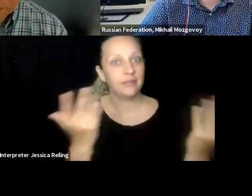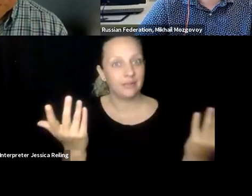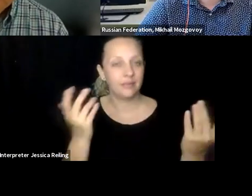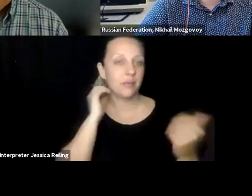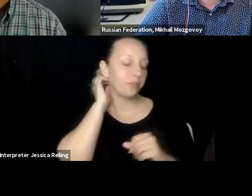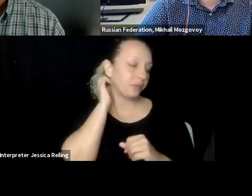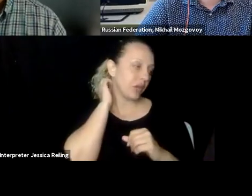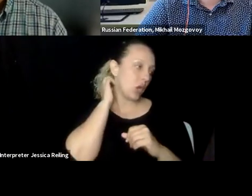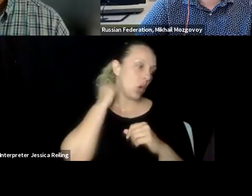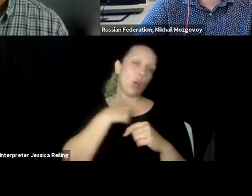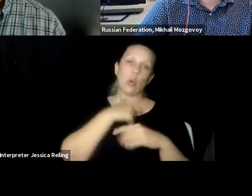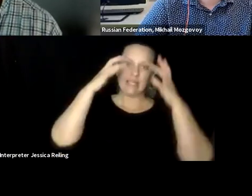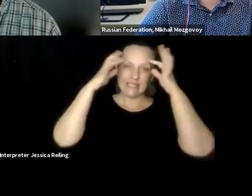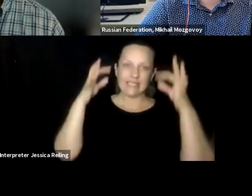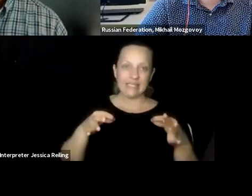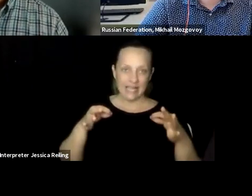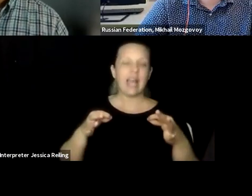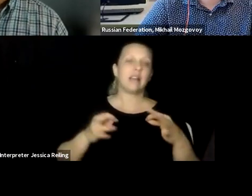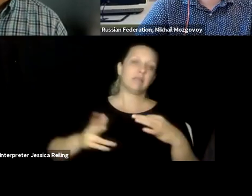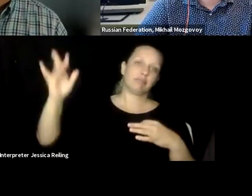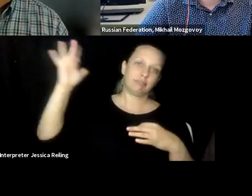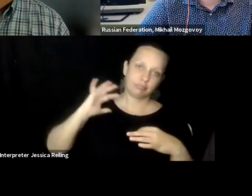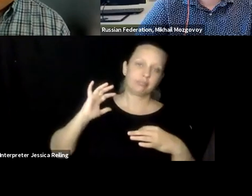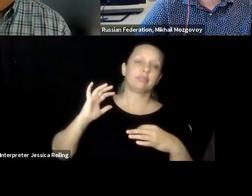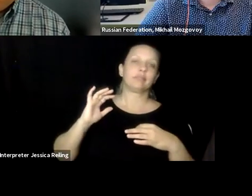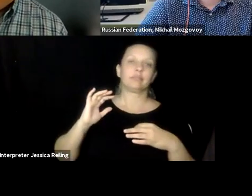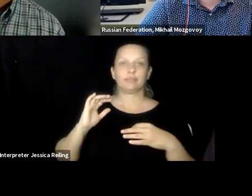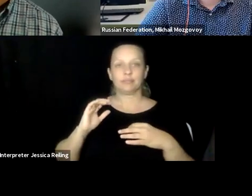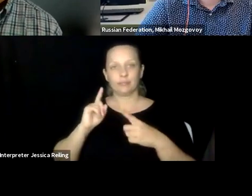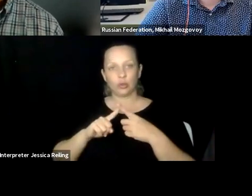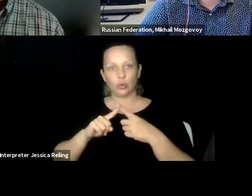do, study and work. So